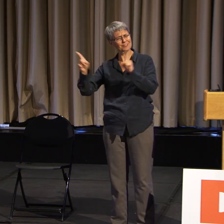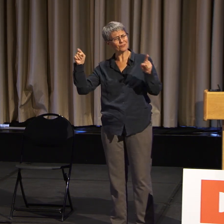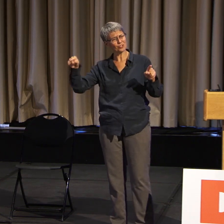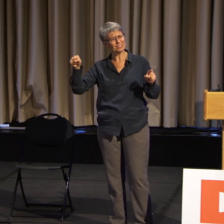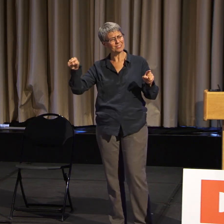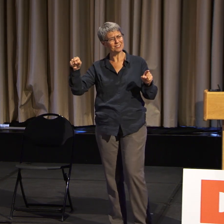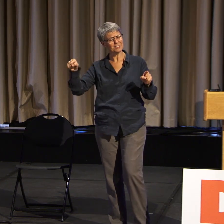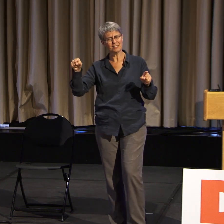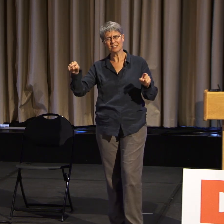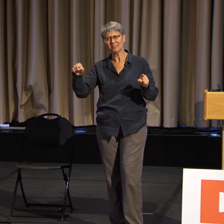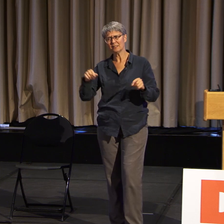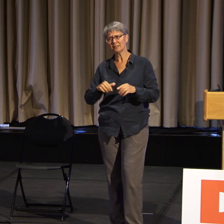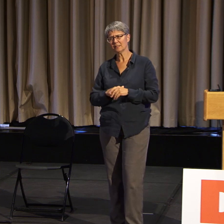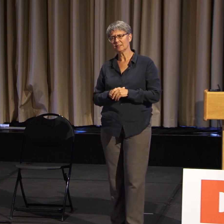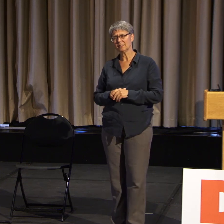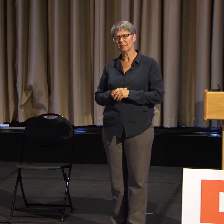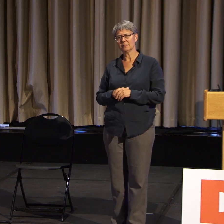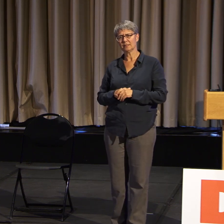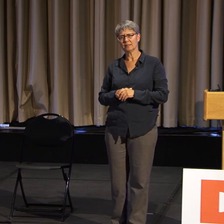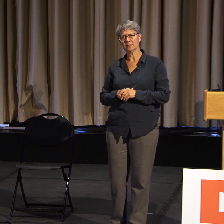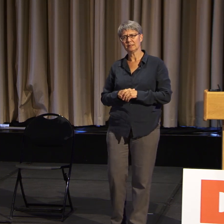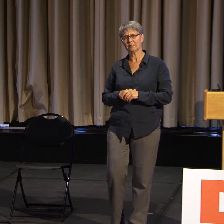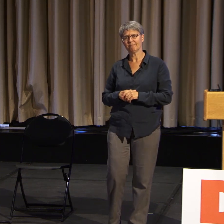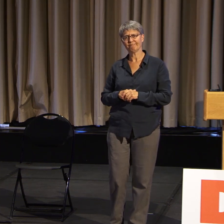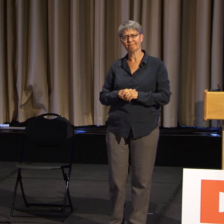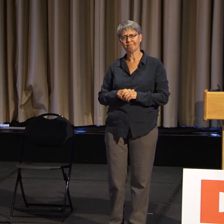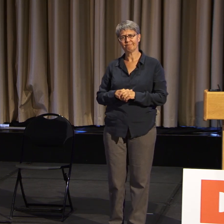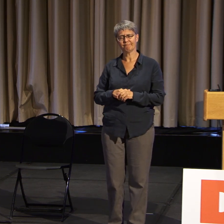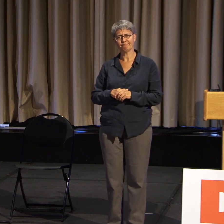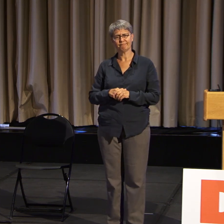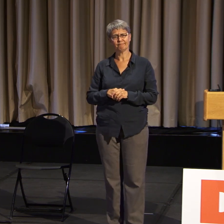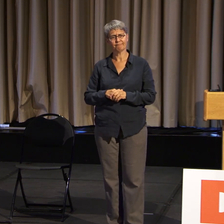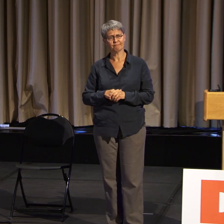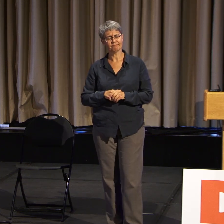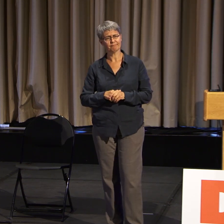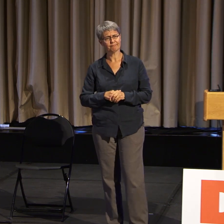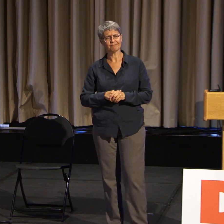And I'm pretty sure that a lot of these churches have their folks with disabilities,